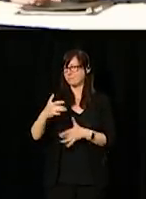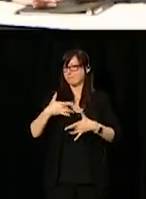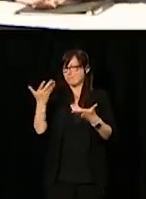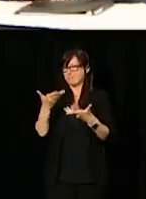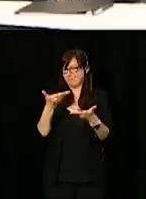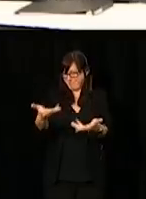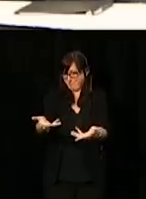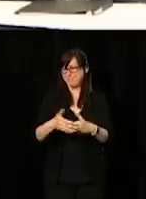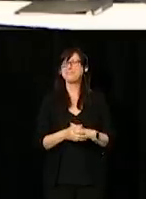Thank you. Thank you very much.